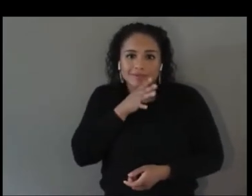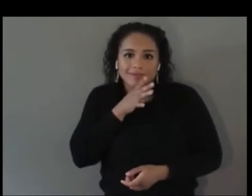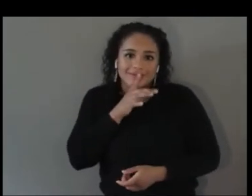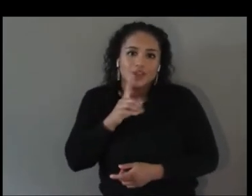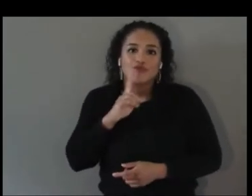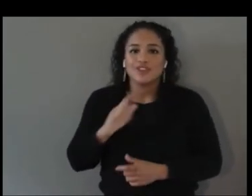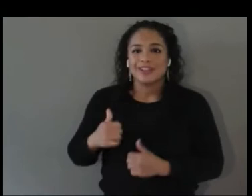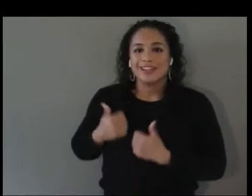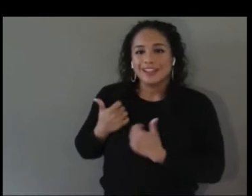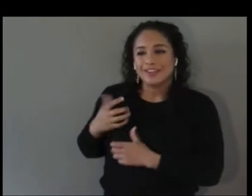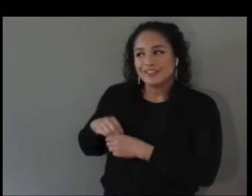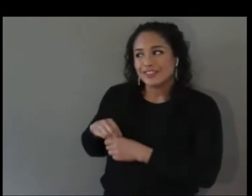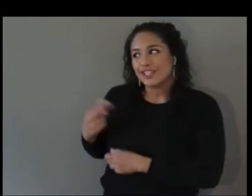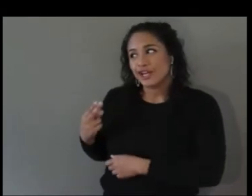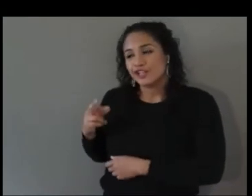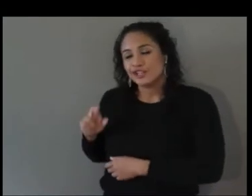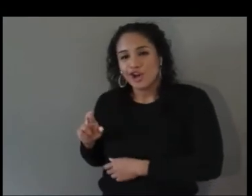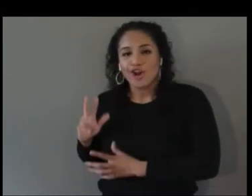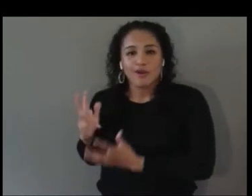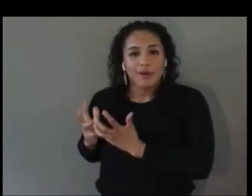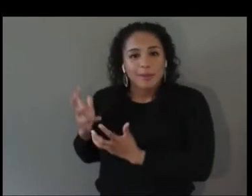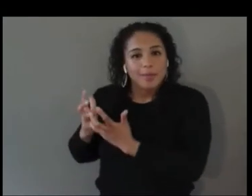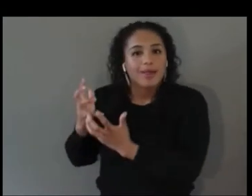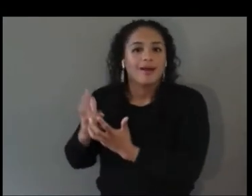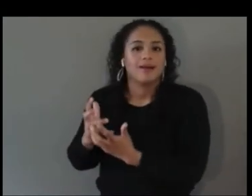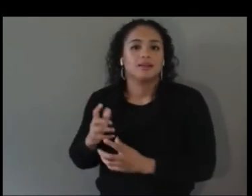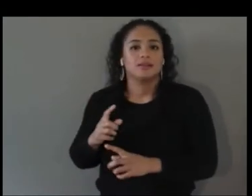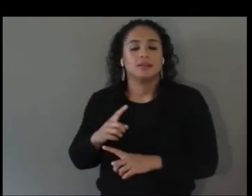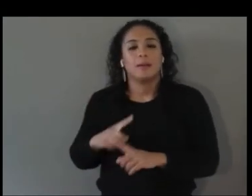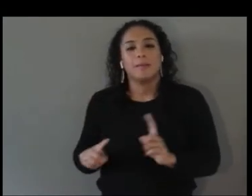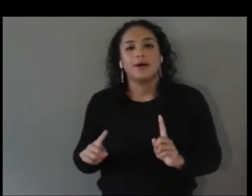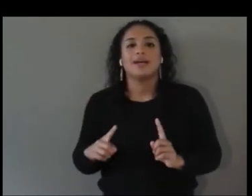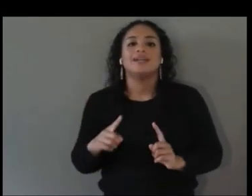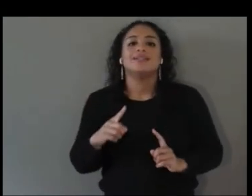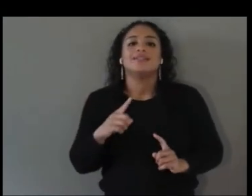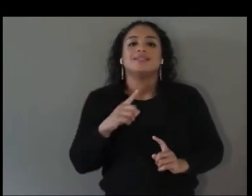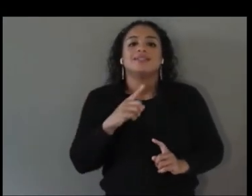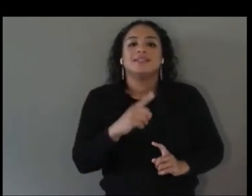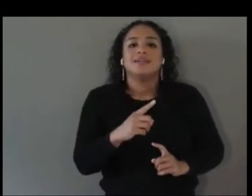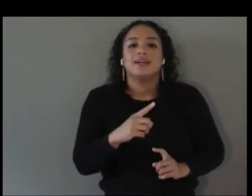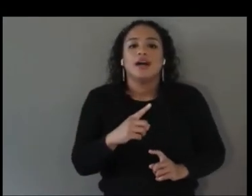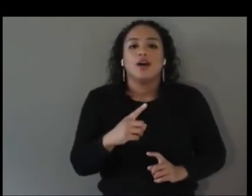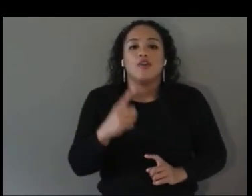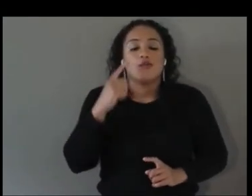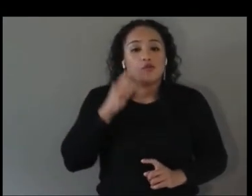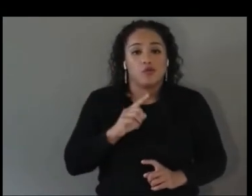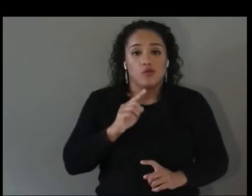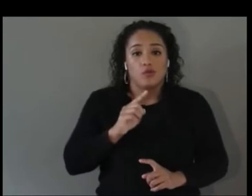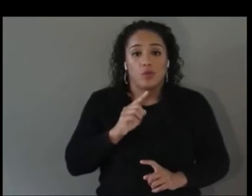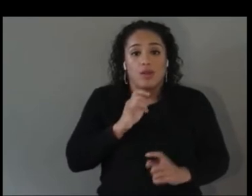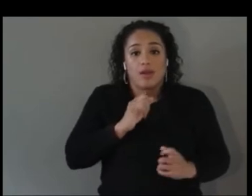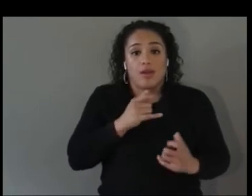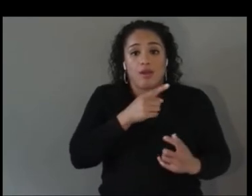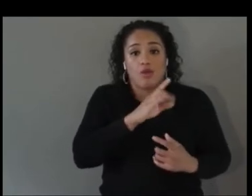to the point that Christopher - Oh, sorry, Andreas Forsland speaking - the points that Christopher and Nina are making